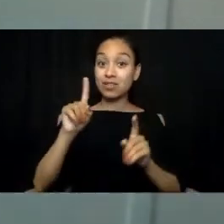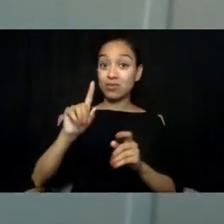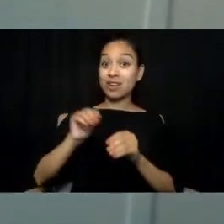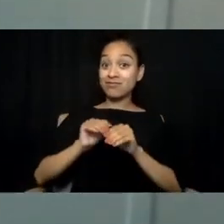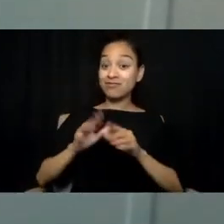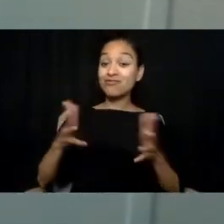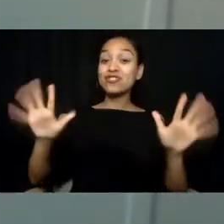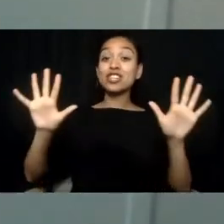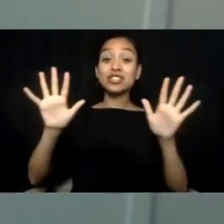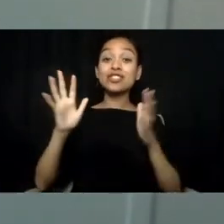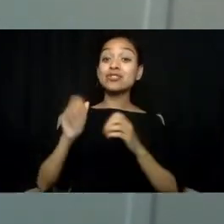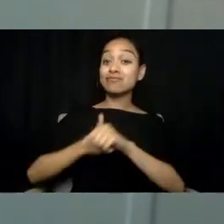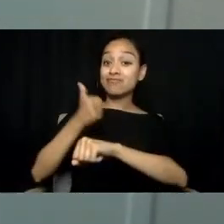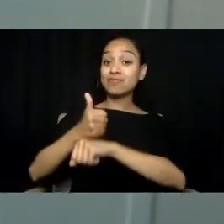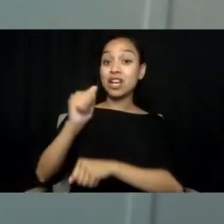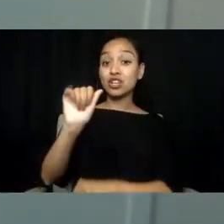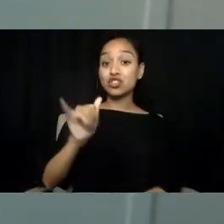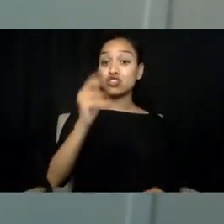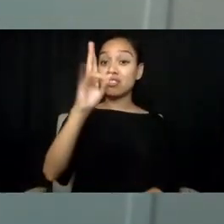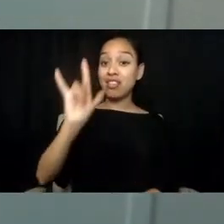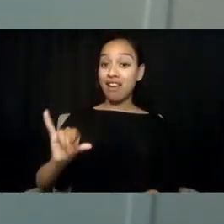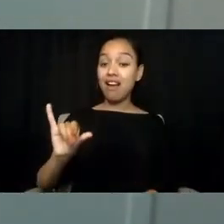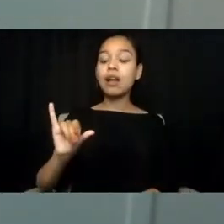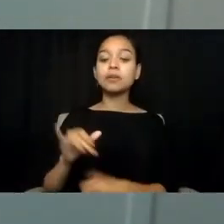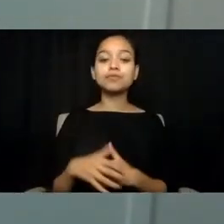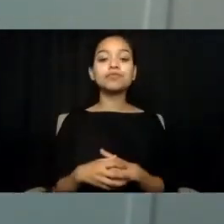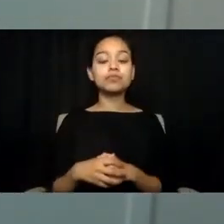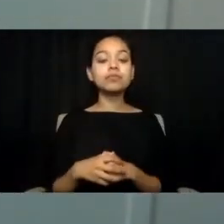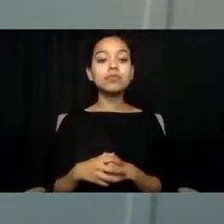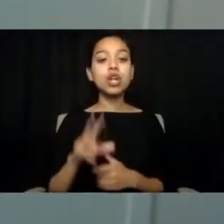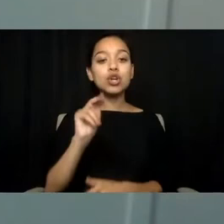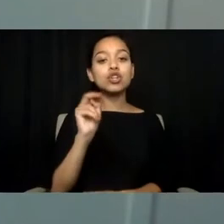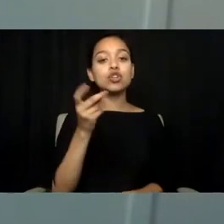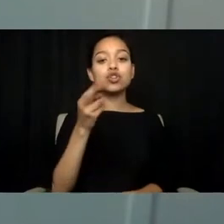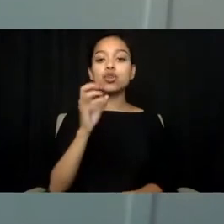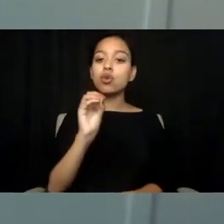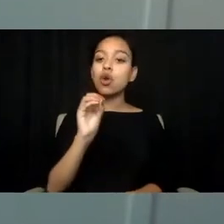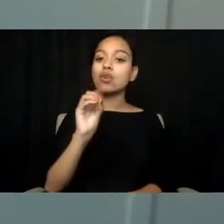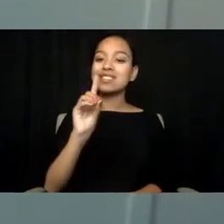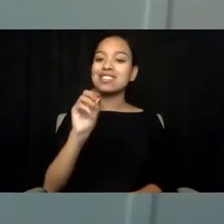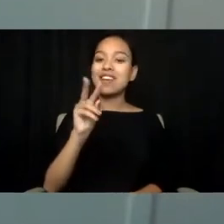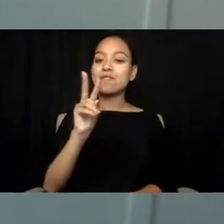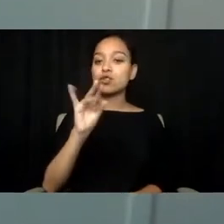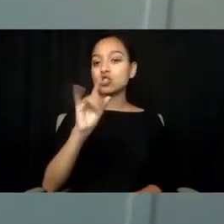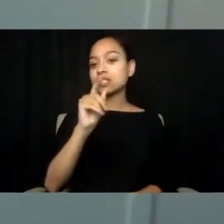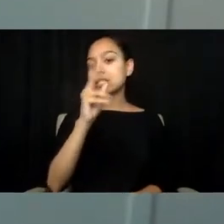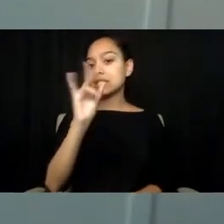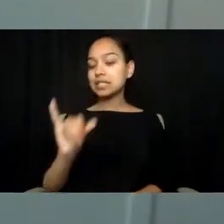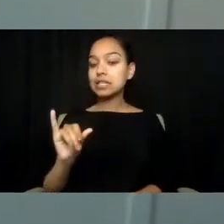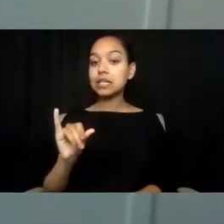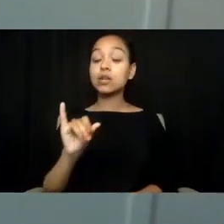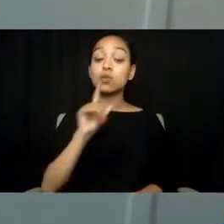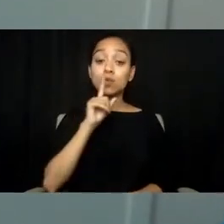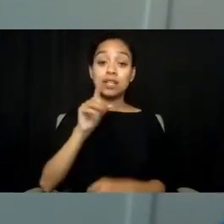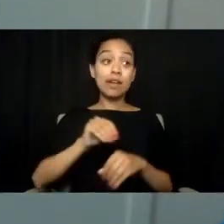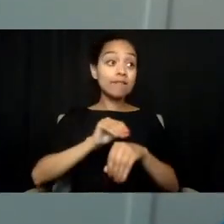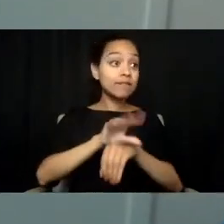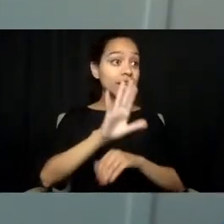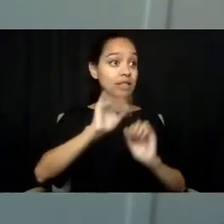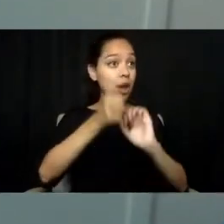in the way people relate to and experience the world, and while neurodiversity does include diversity of all people,